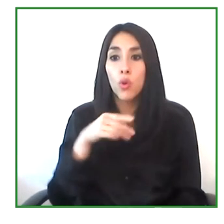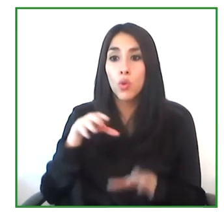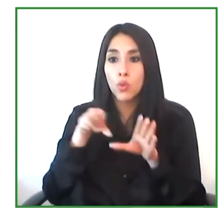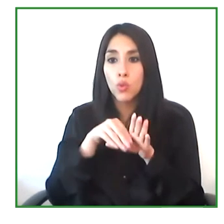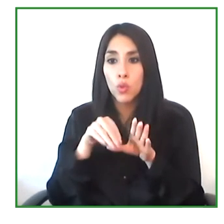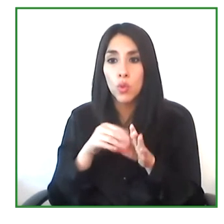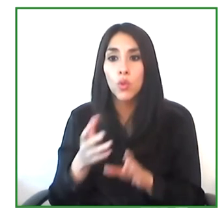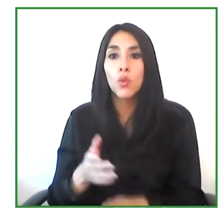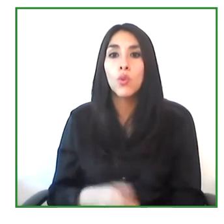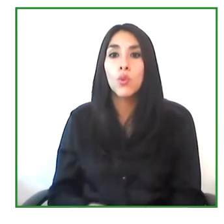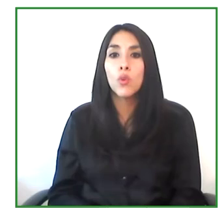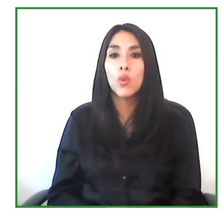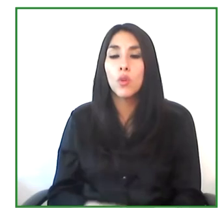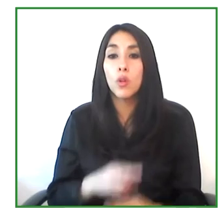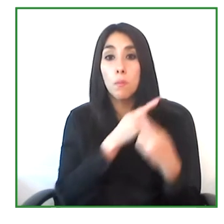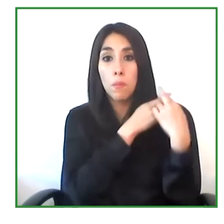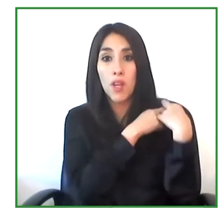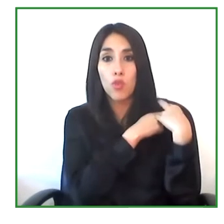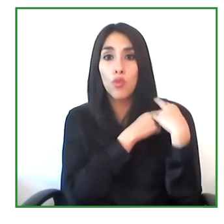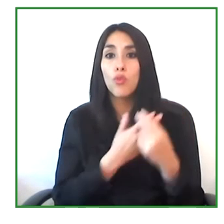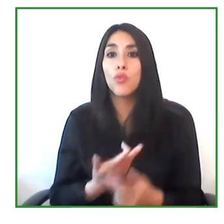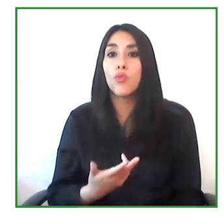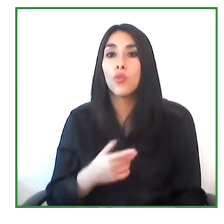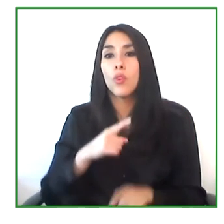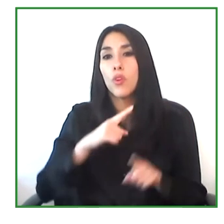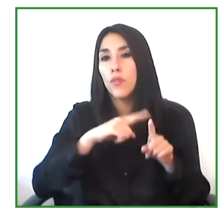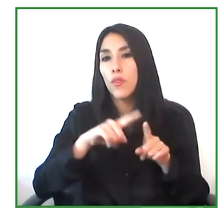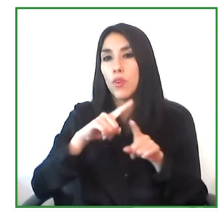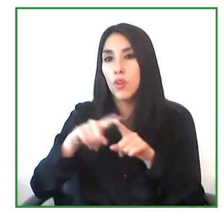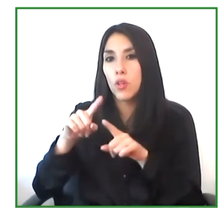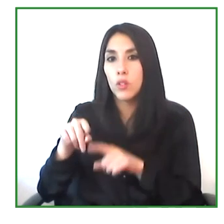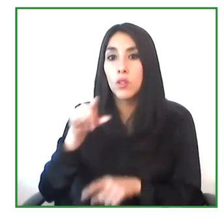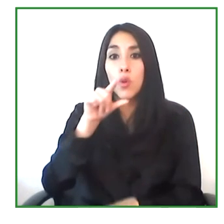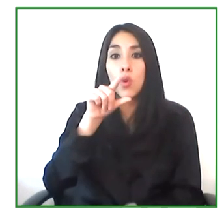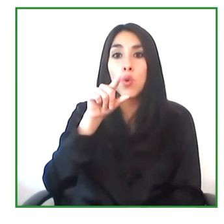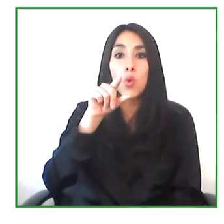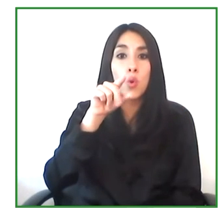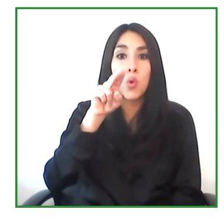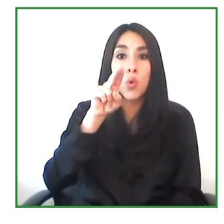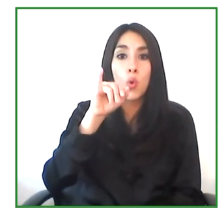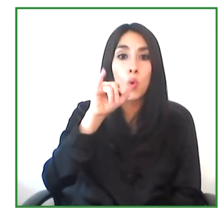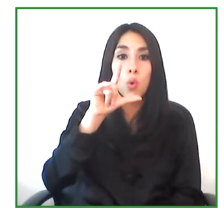And let's ask now to the Guilherme. How do you dream about?